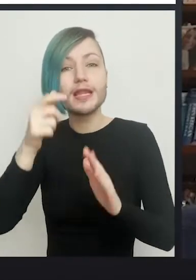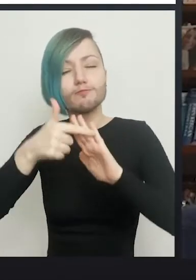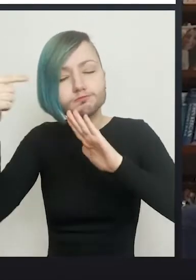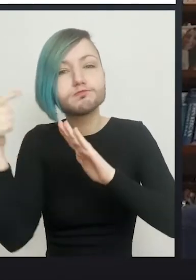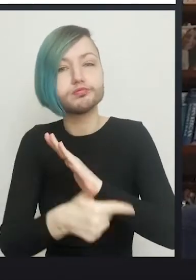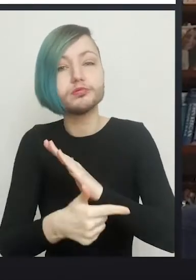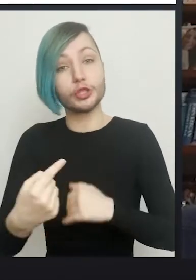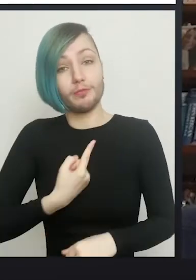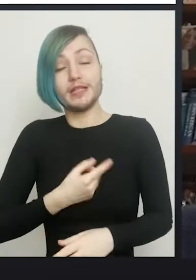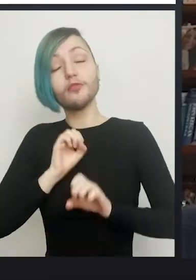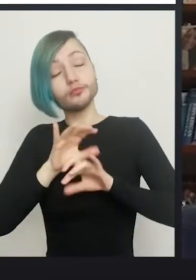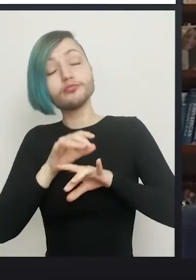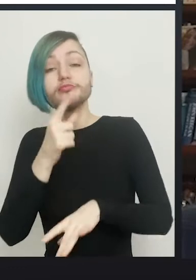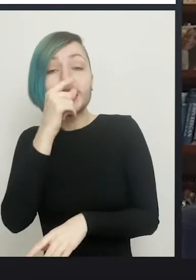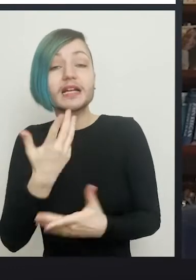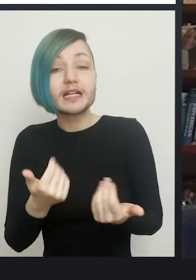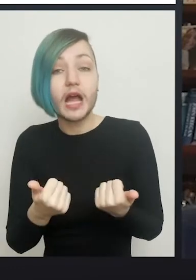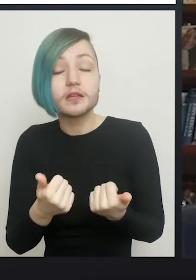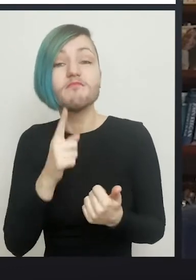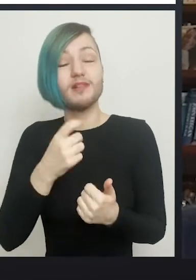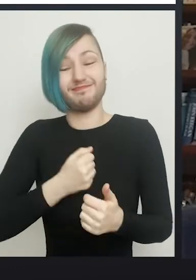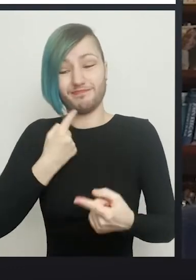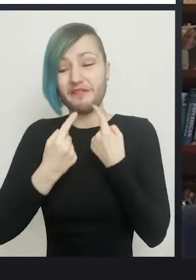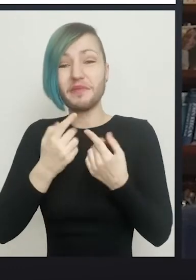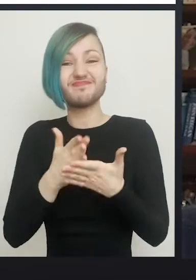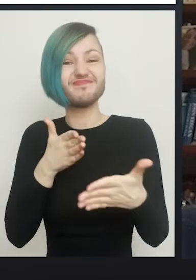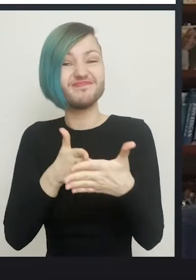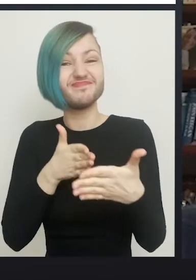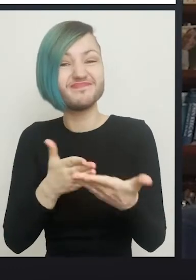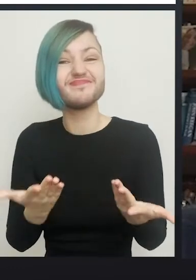I can talk about it, but I'm limited in how much information I'm able to